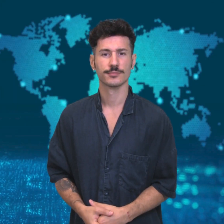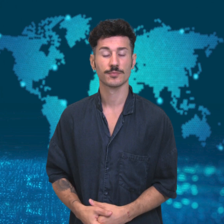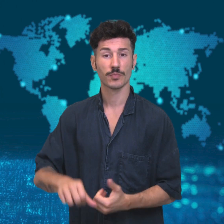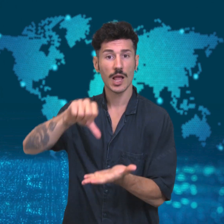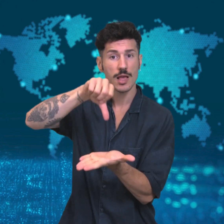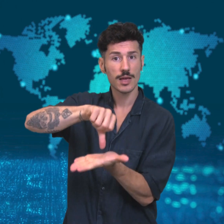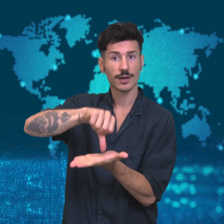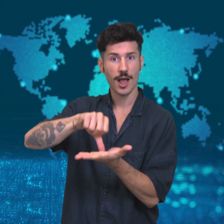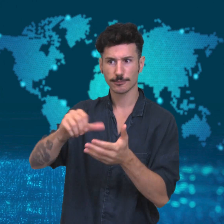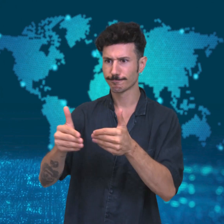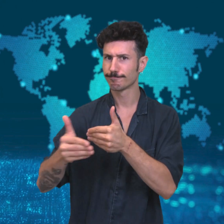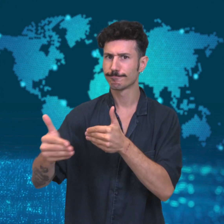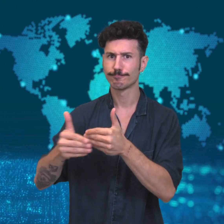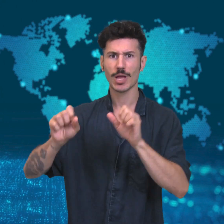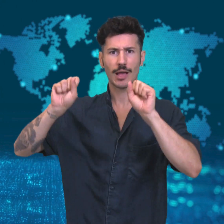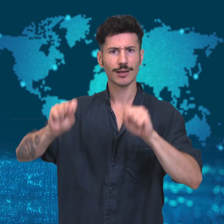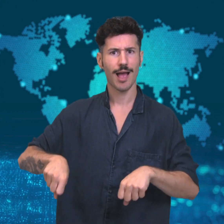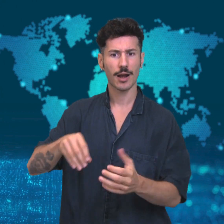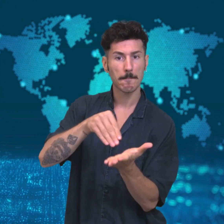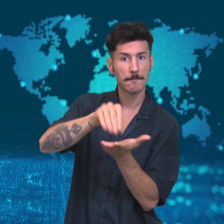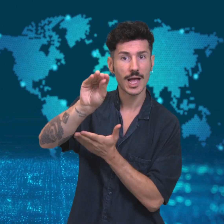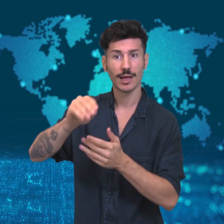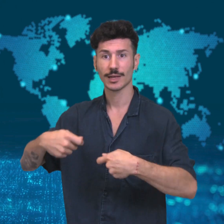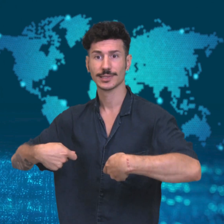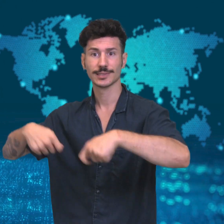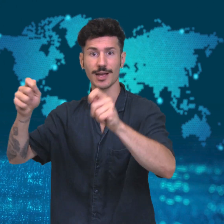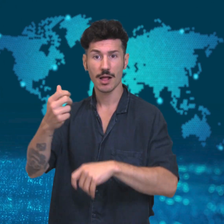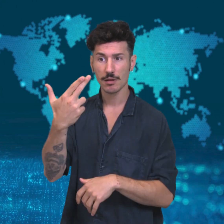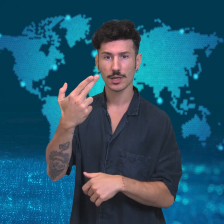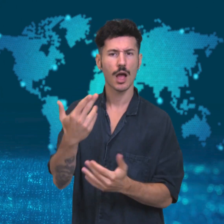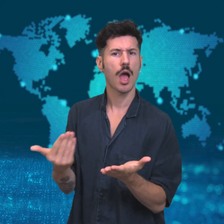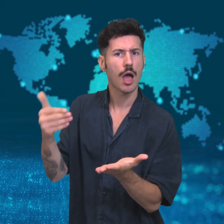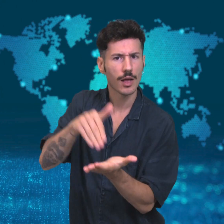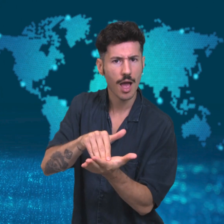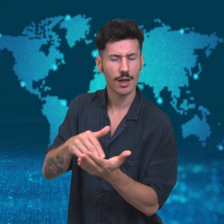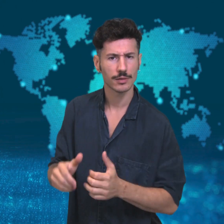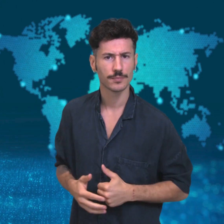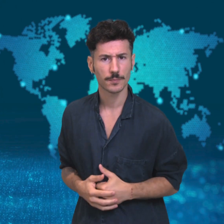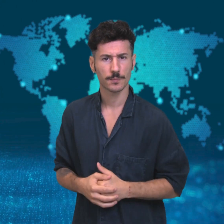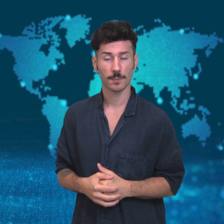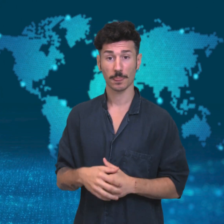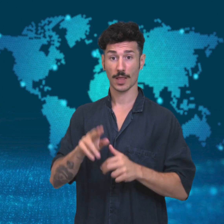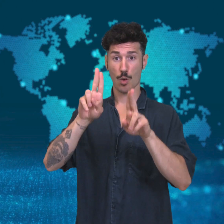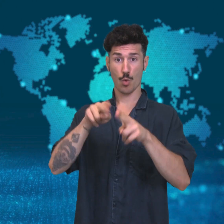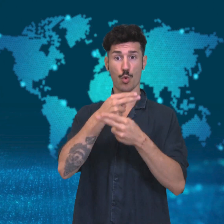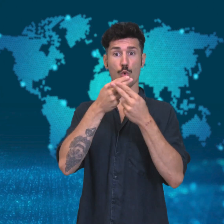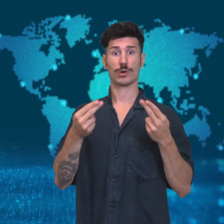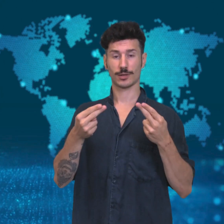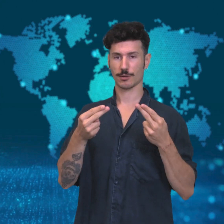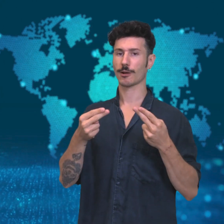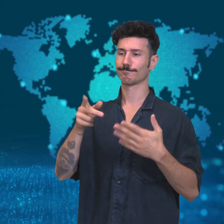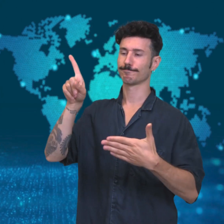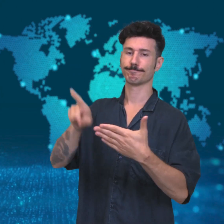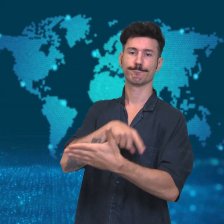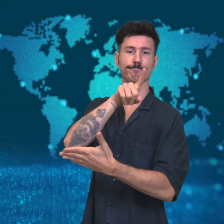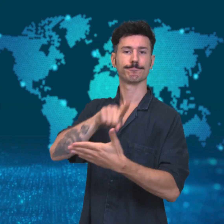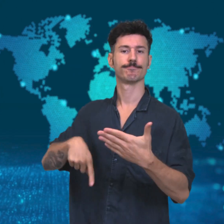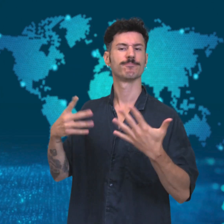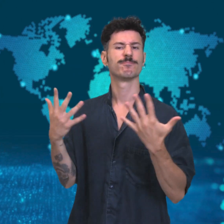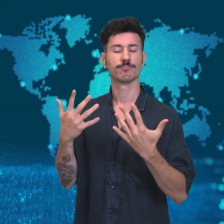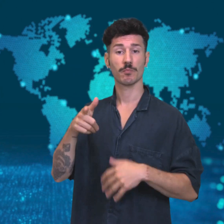[Alessio]: Iran will soon be able to begin buying and selling weapons again.